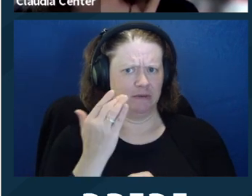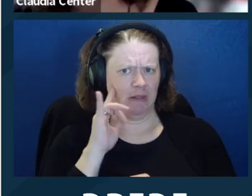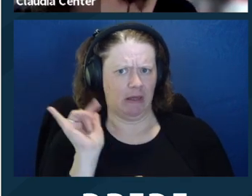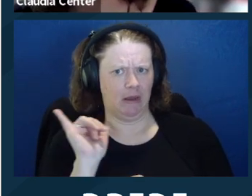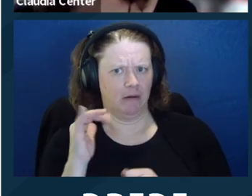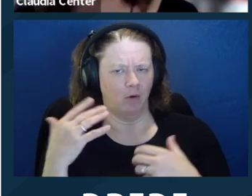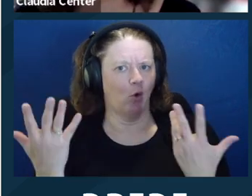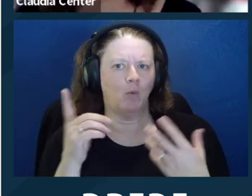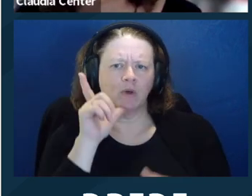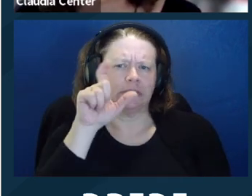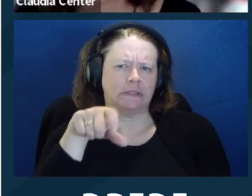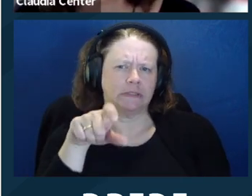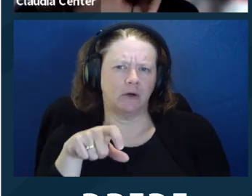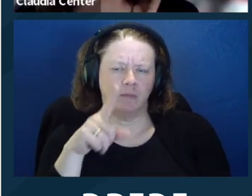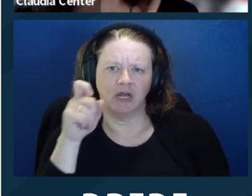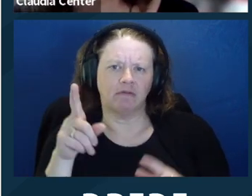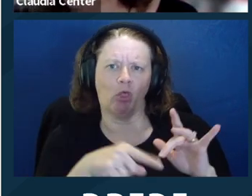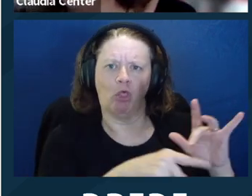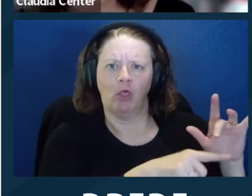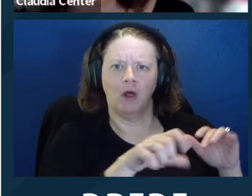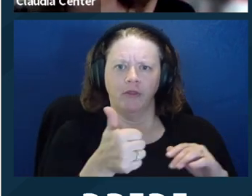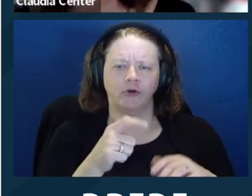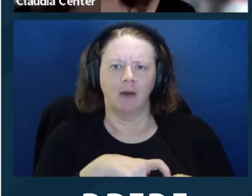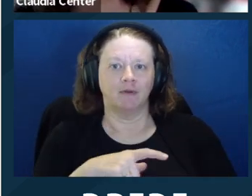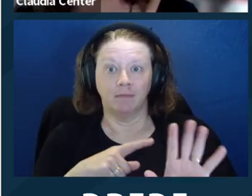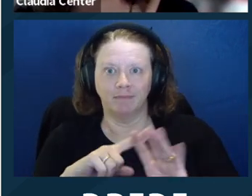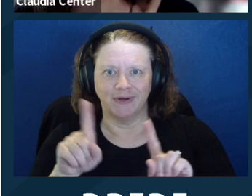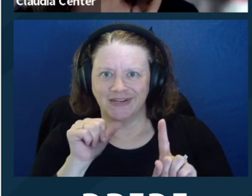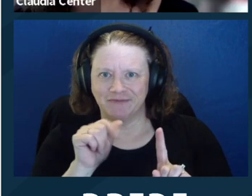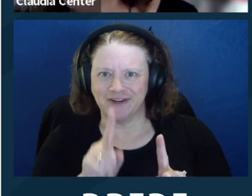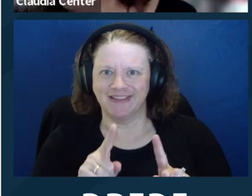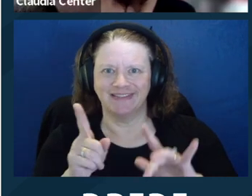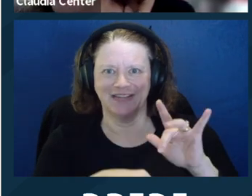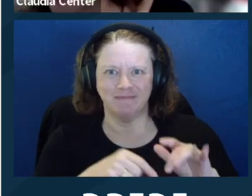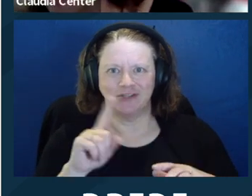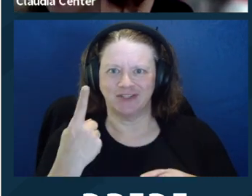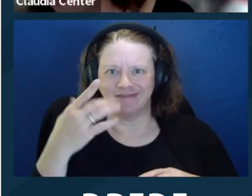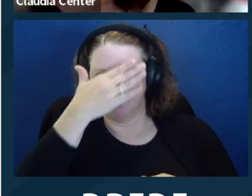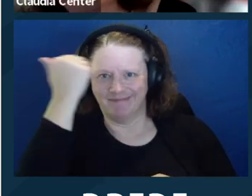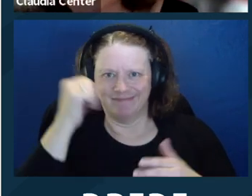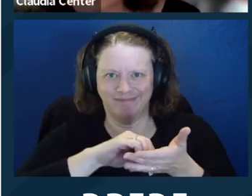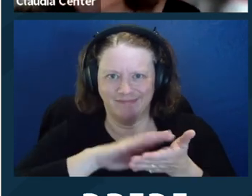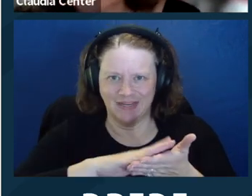to record it at some point and then somehow that makes it seem like it wasn't necessary